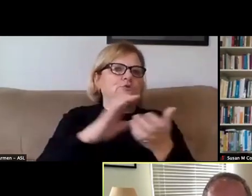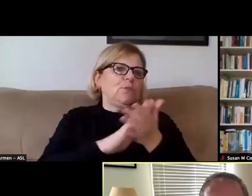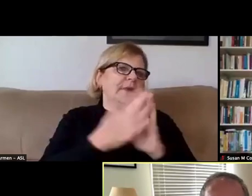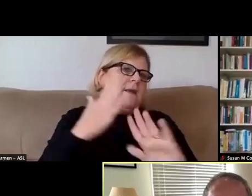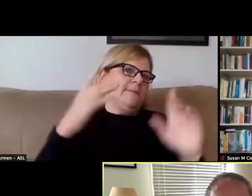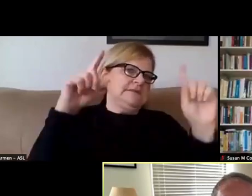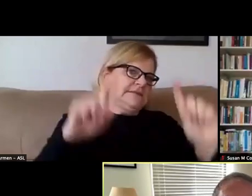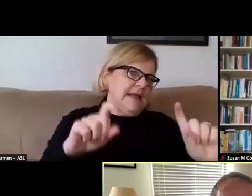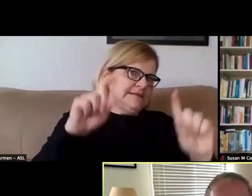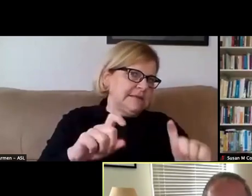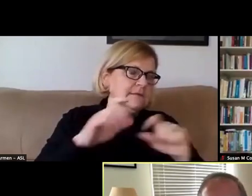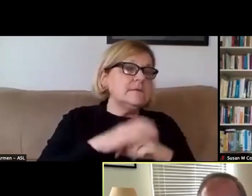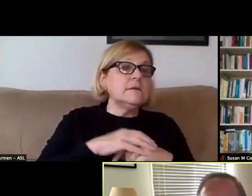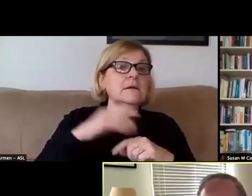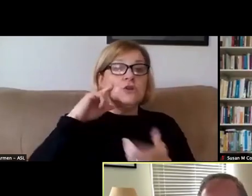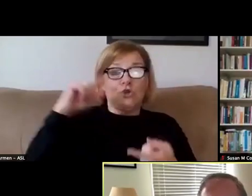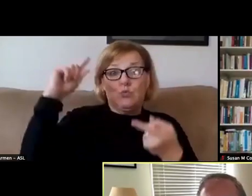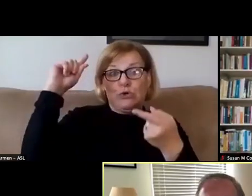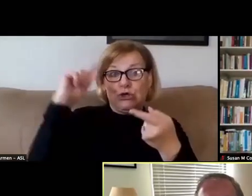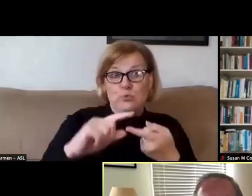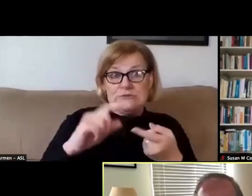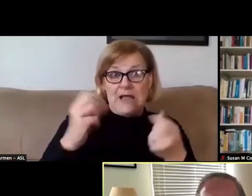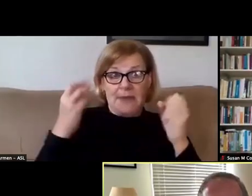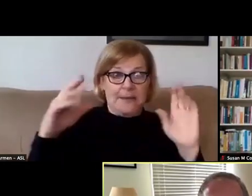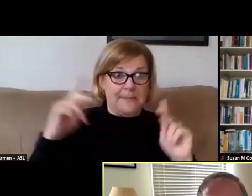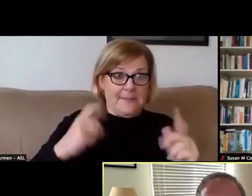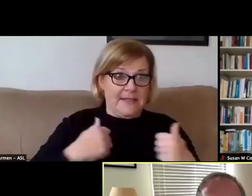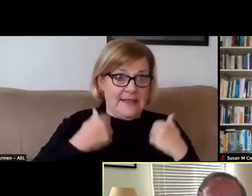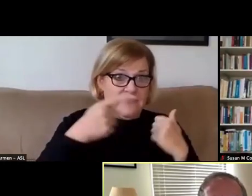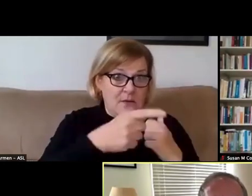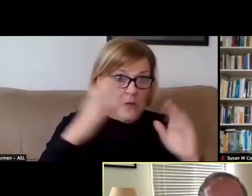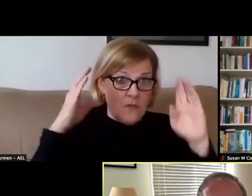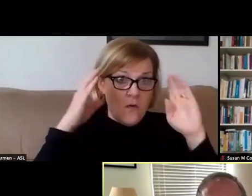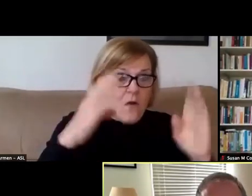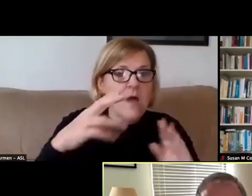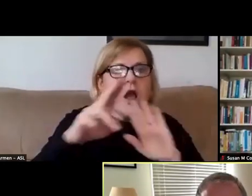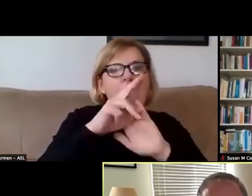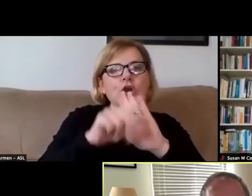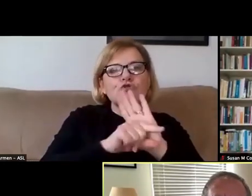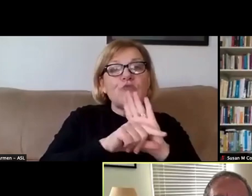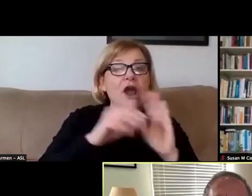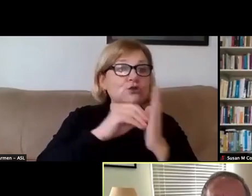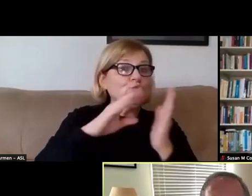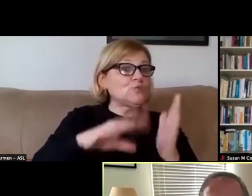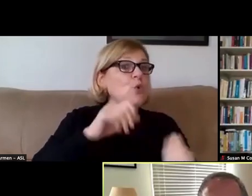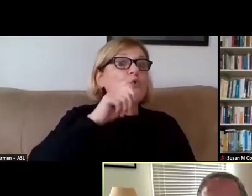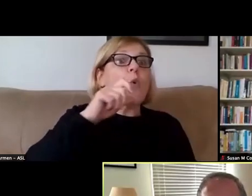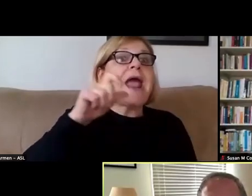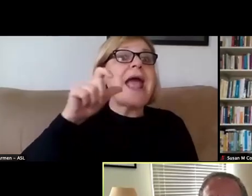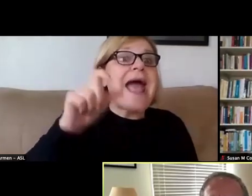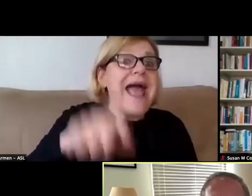To reduce the density in our residence halls, undergraduate students who don't need to live in the residence halls